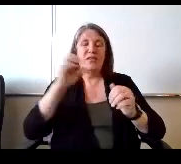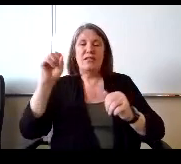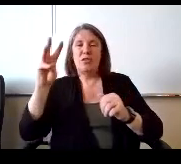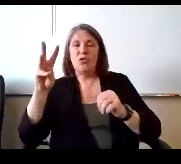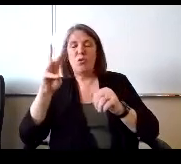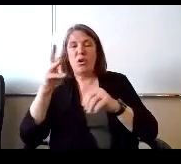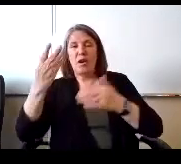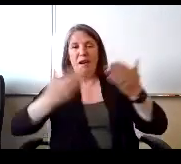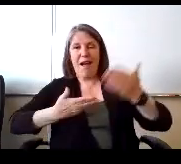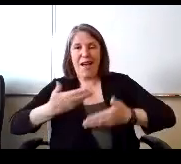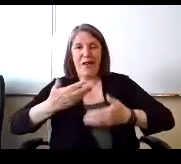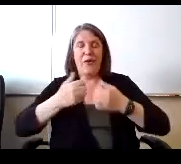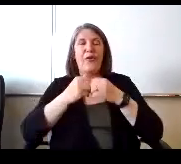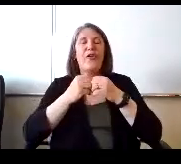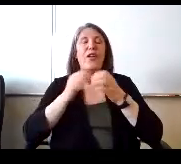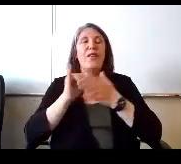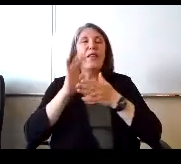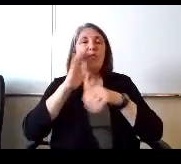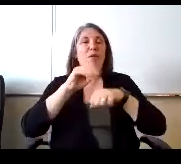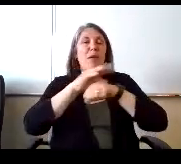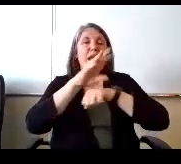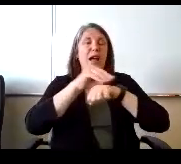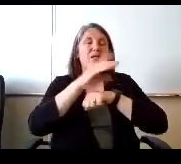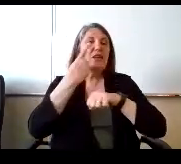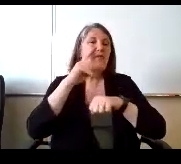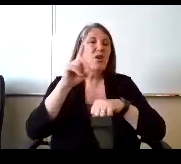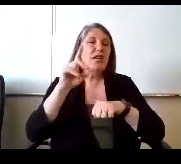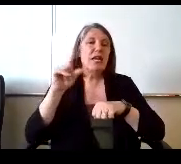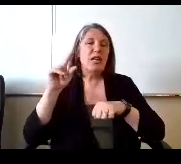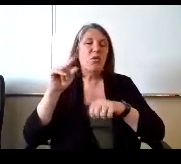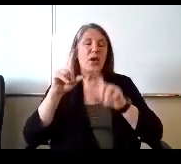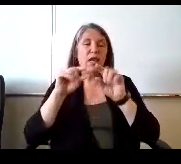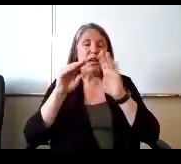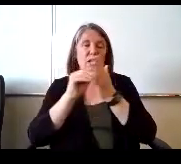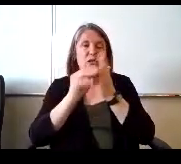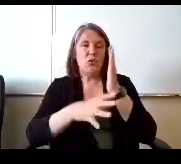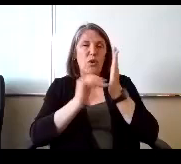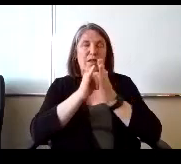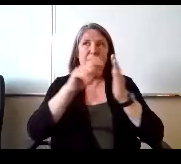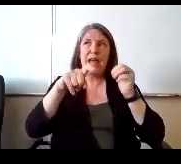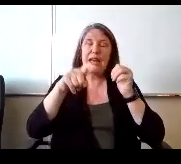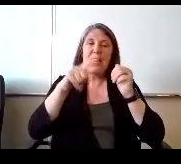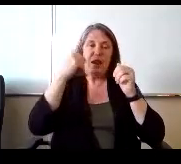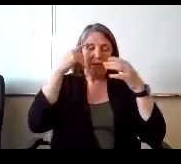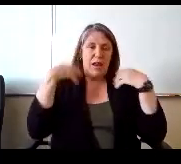and this will be counseling for D20 students that need mental health support or counseling that